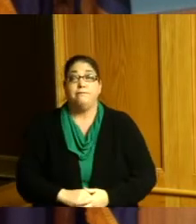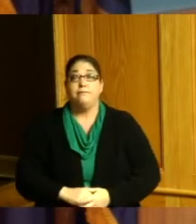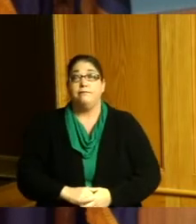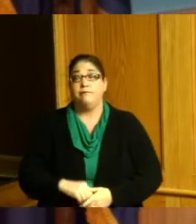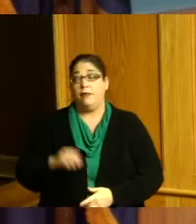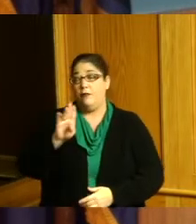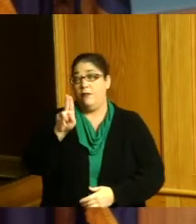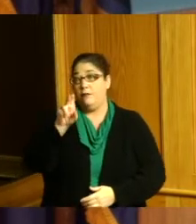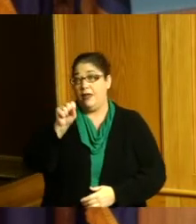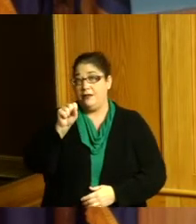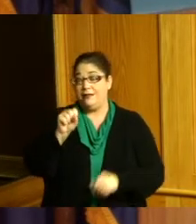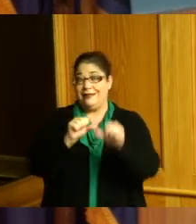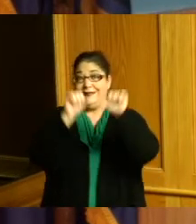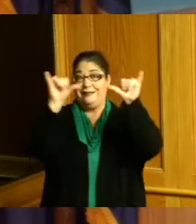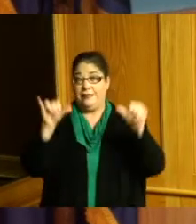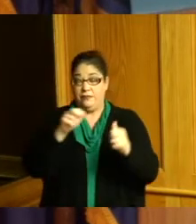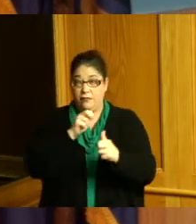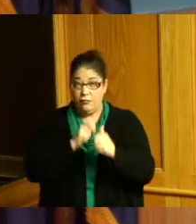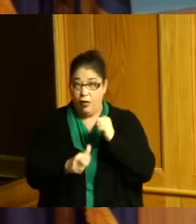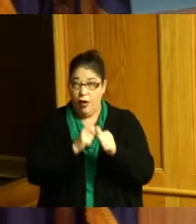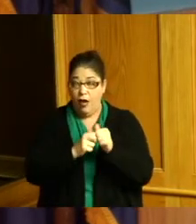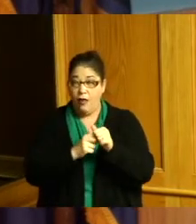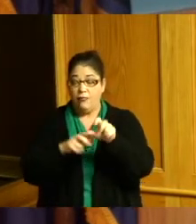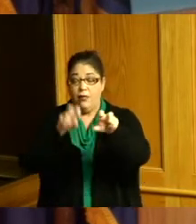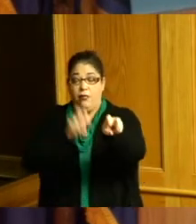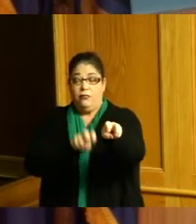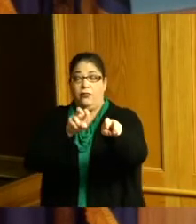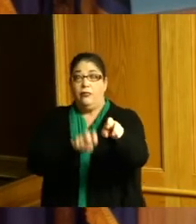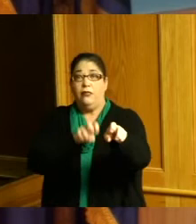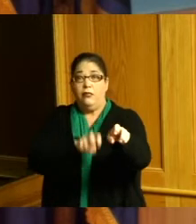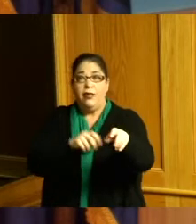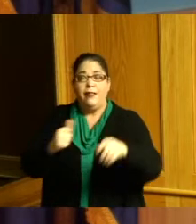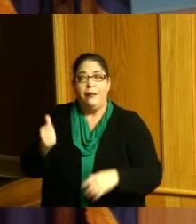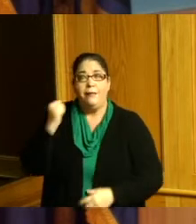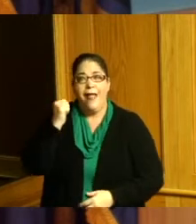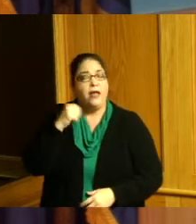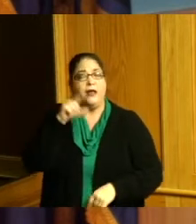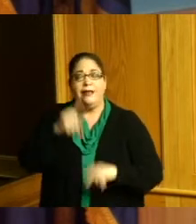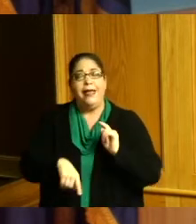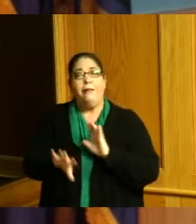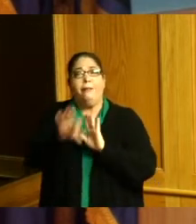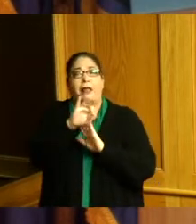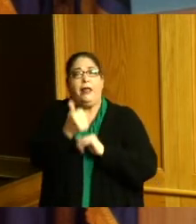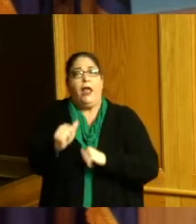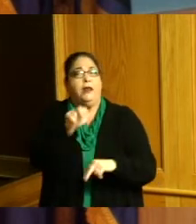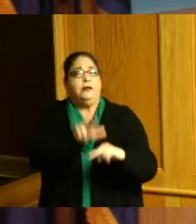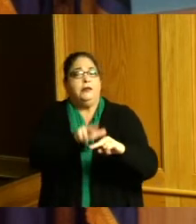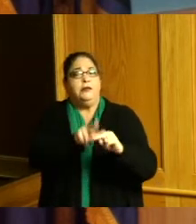Dr King was fighting for us to be able to ride the bus equally so a lot of those things that